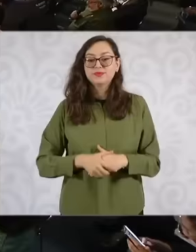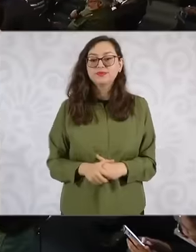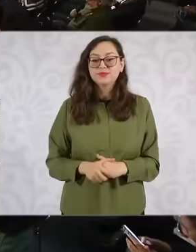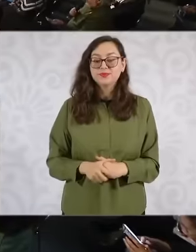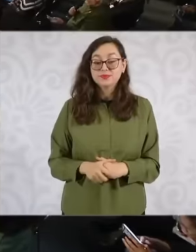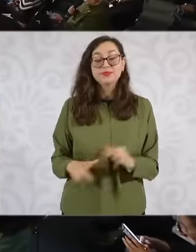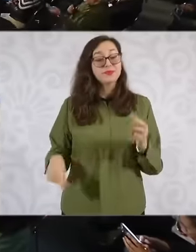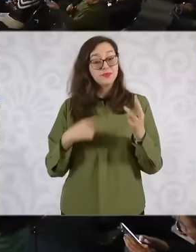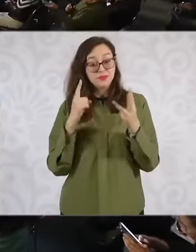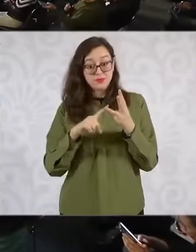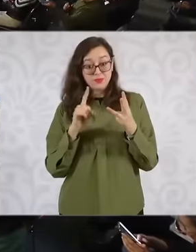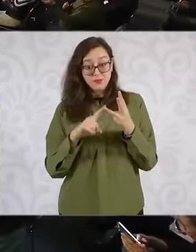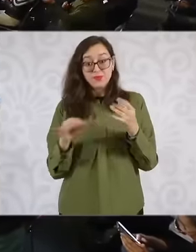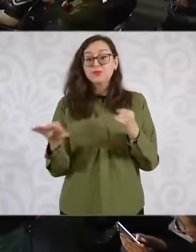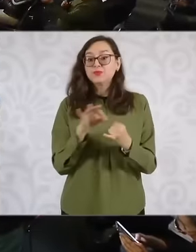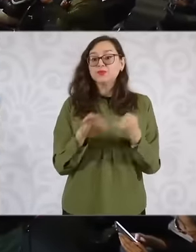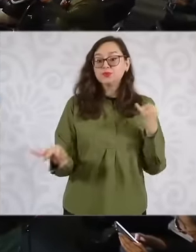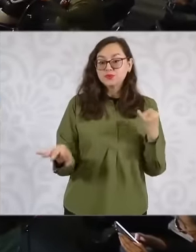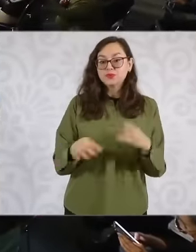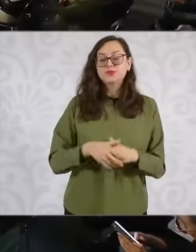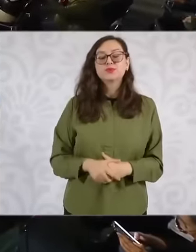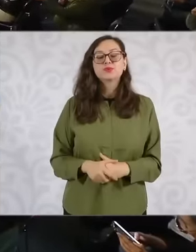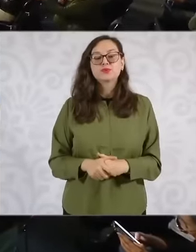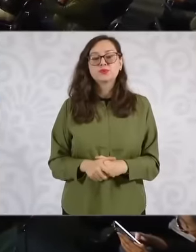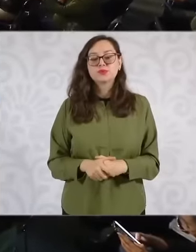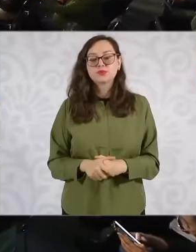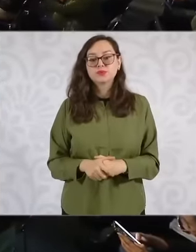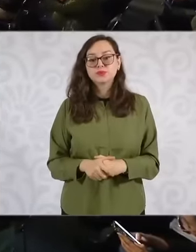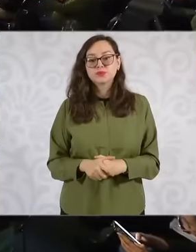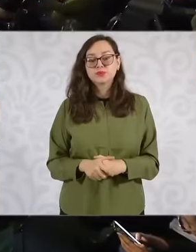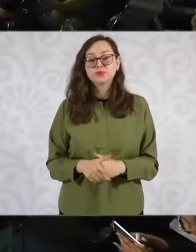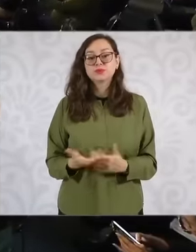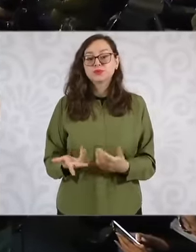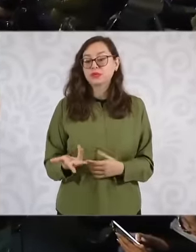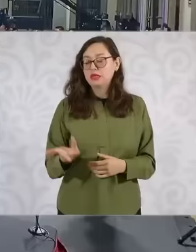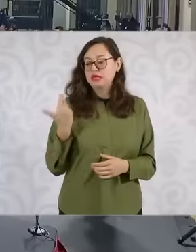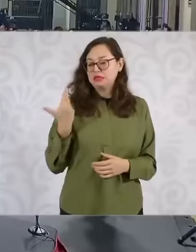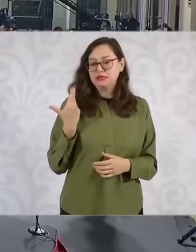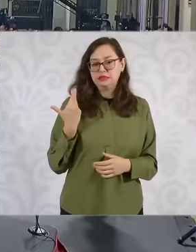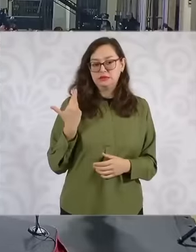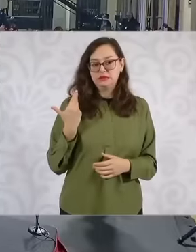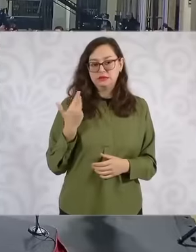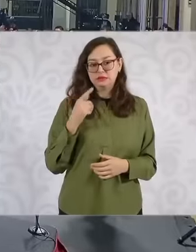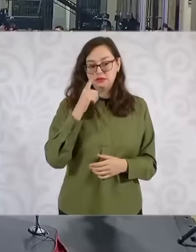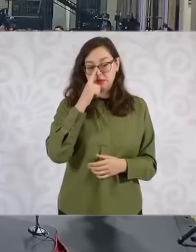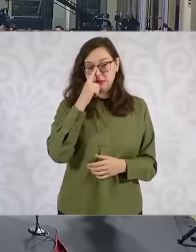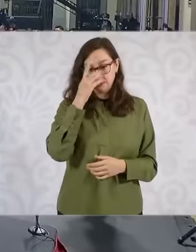Lastly, with the topic of the meeting that took place over the weekend, the objective is low-cost housing